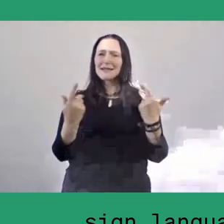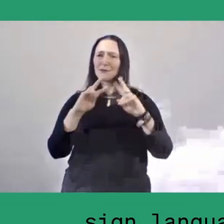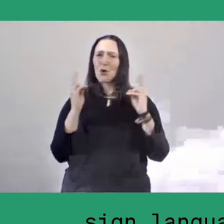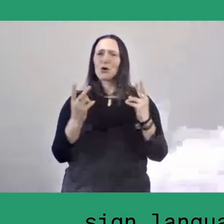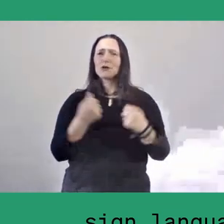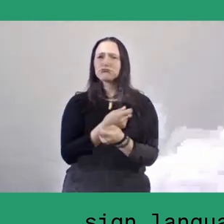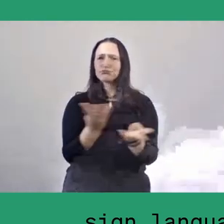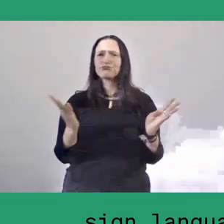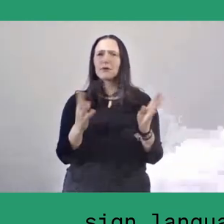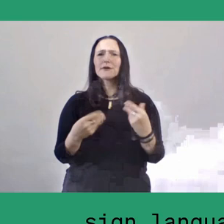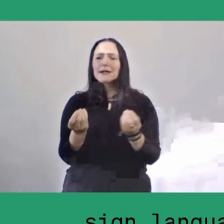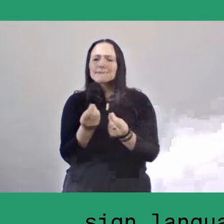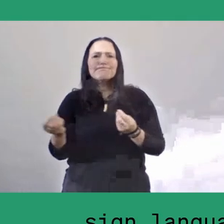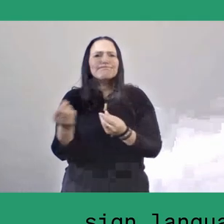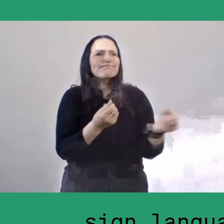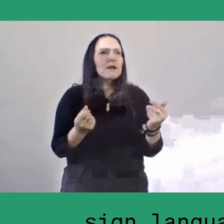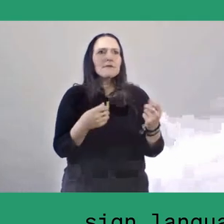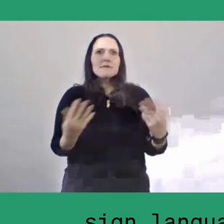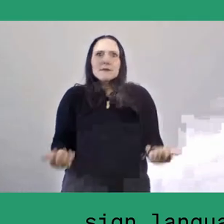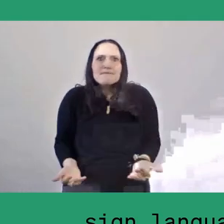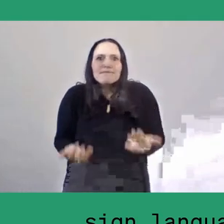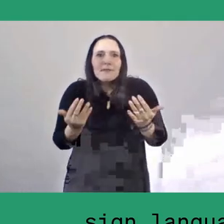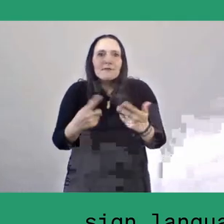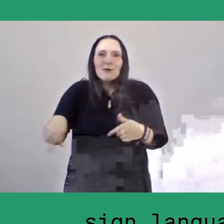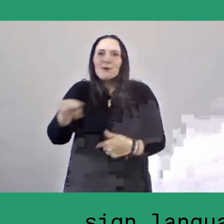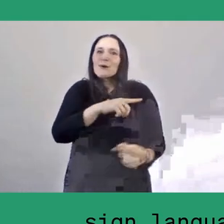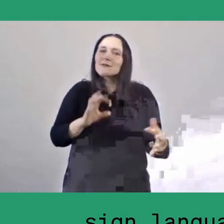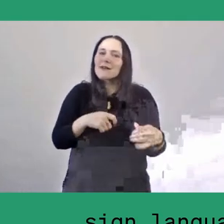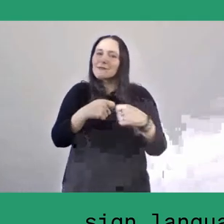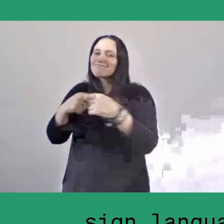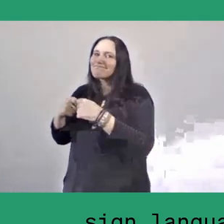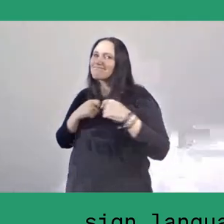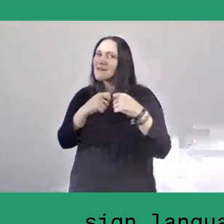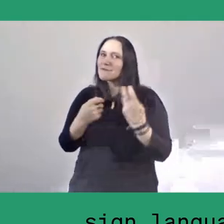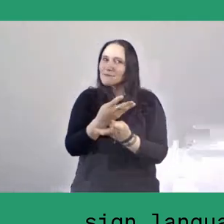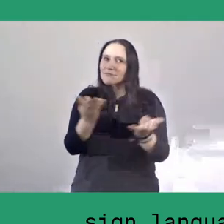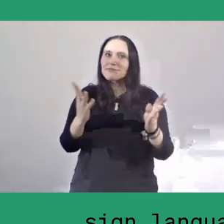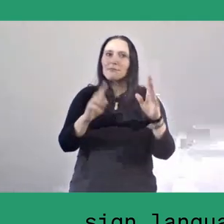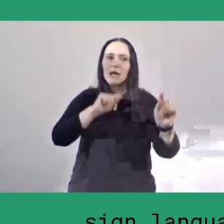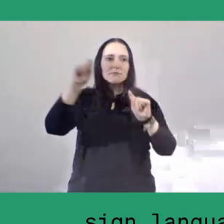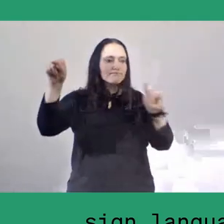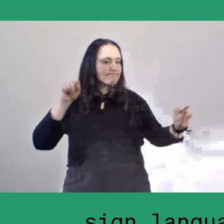Soil that enables roots to grow and connects trees located miles and miles apart.